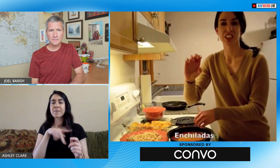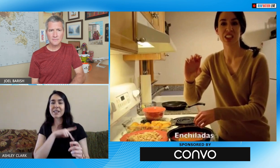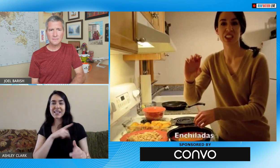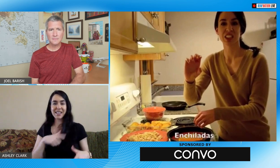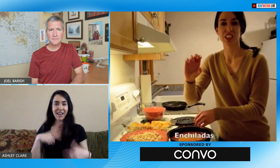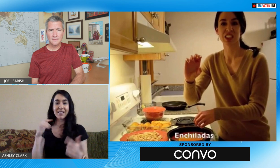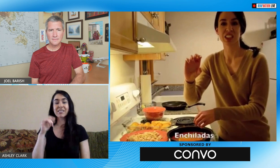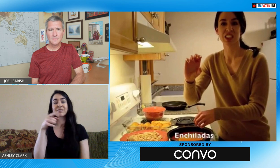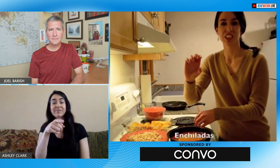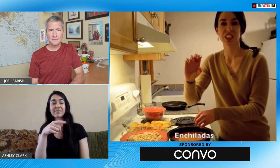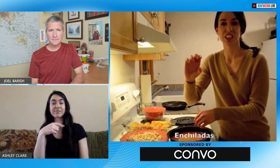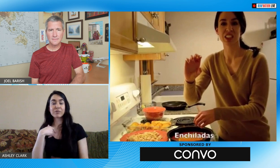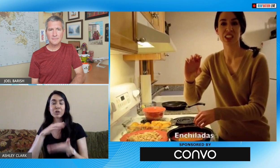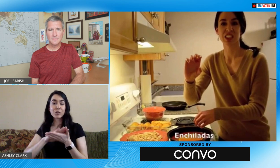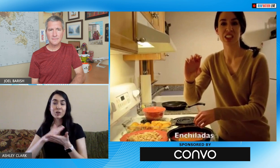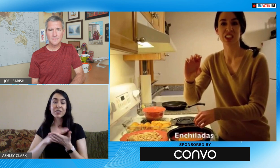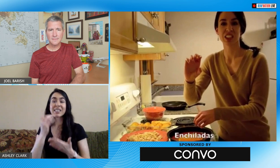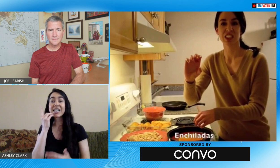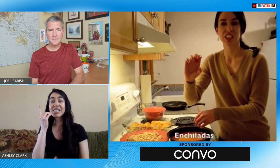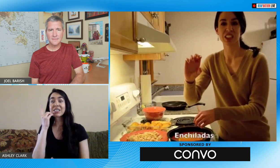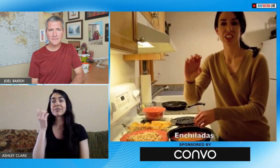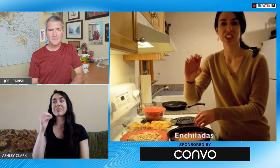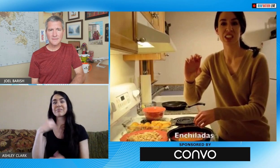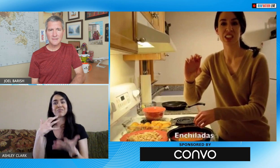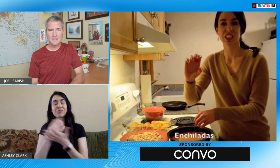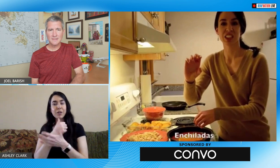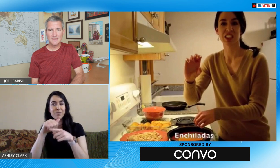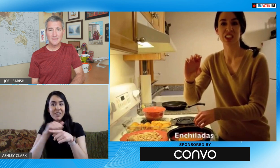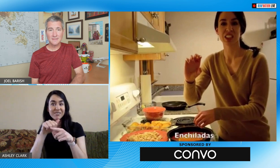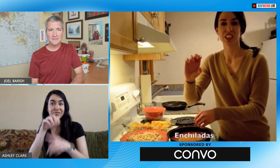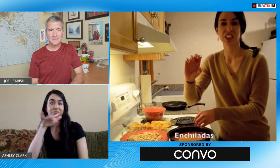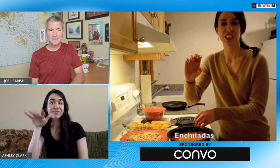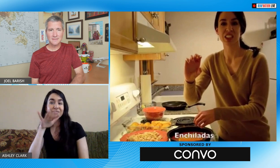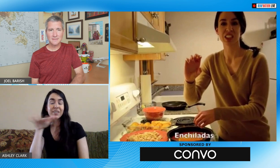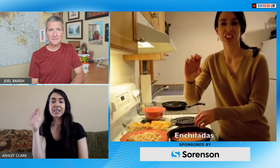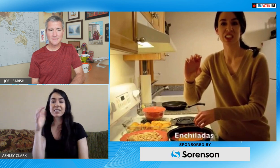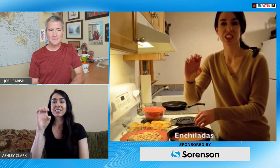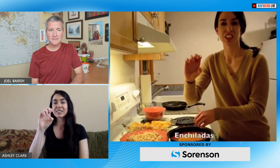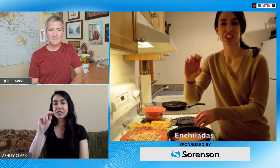myself as I am progressing through everyday life and part of that was